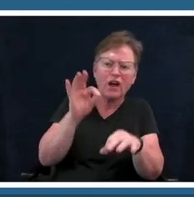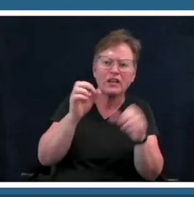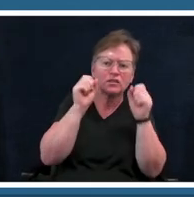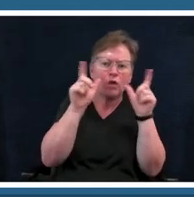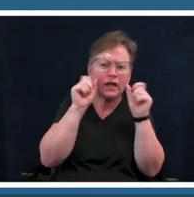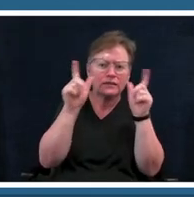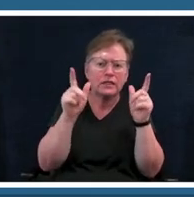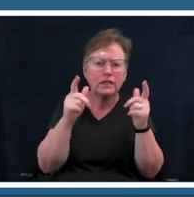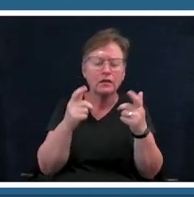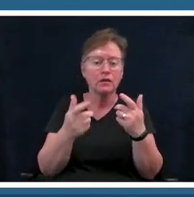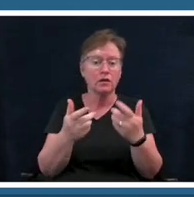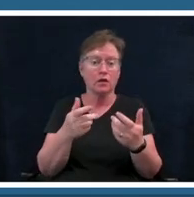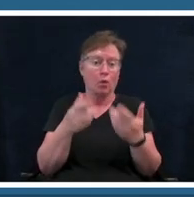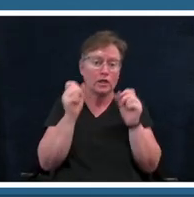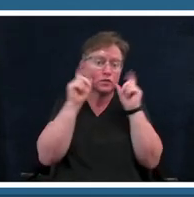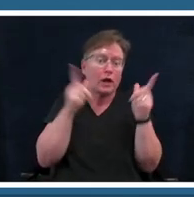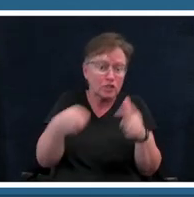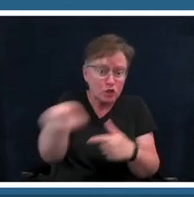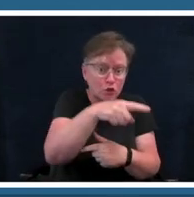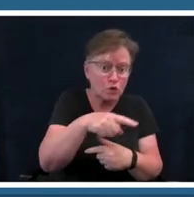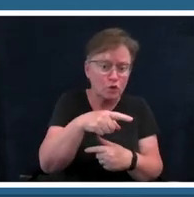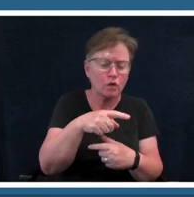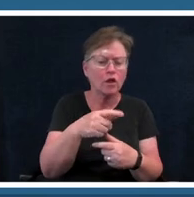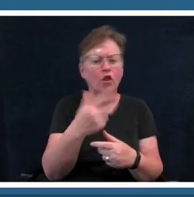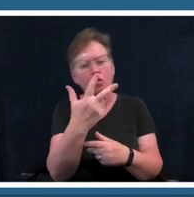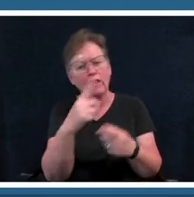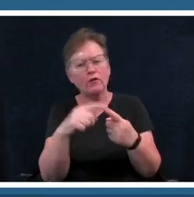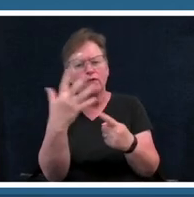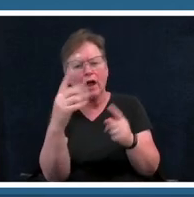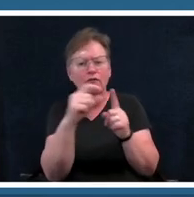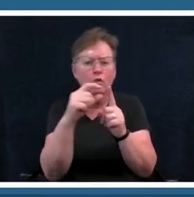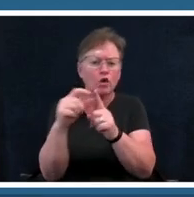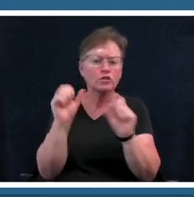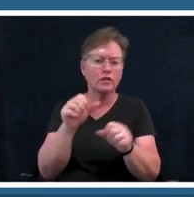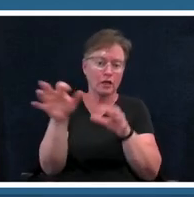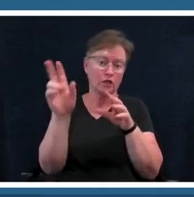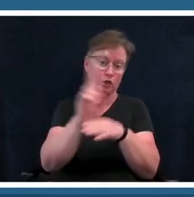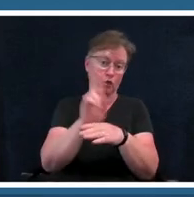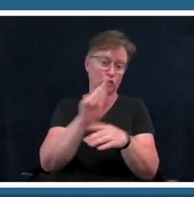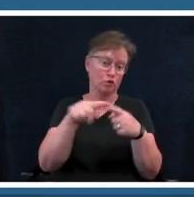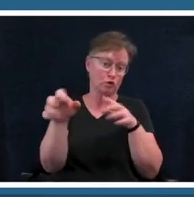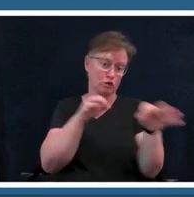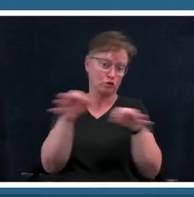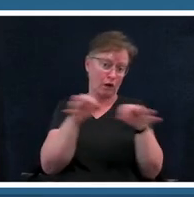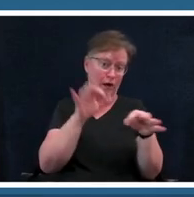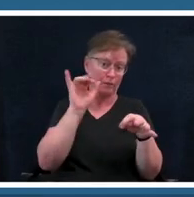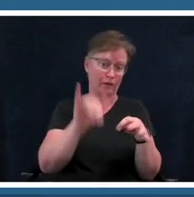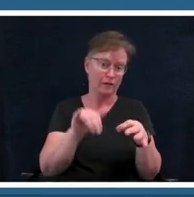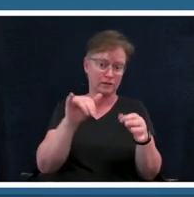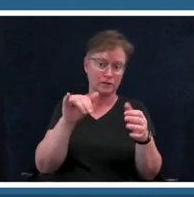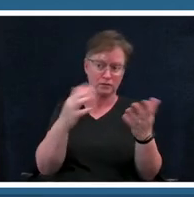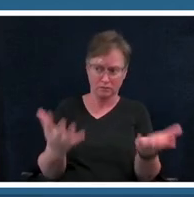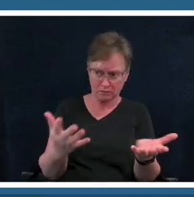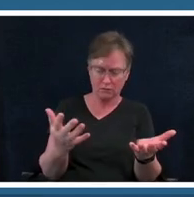um what are three to five words that you could use to describe this cause